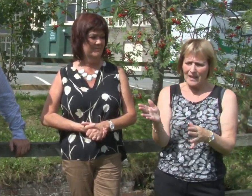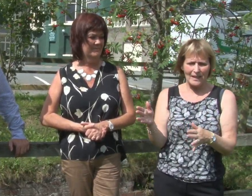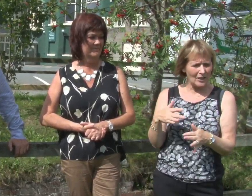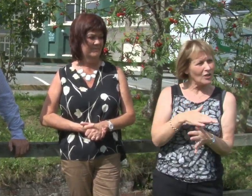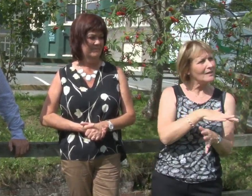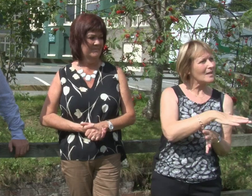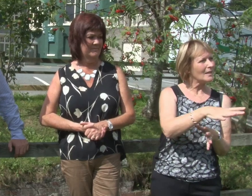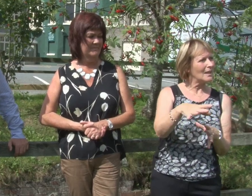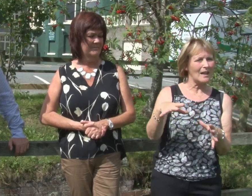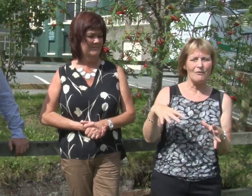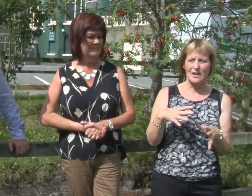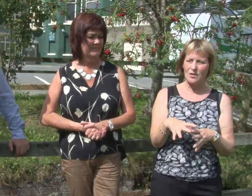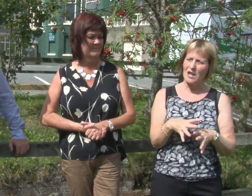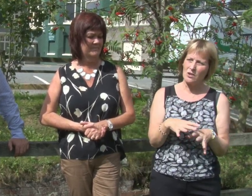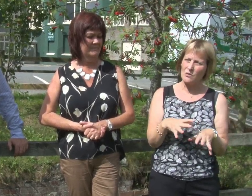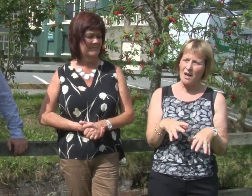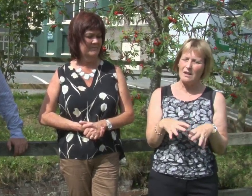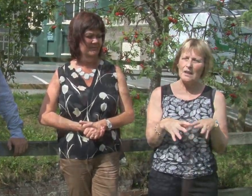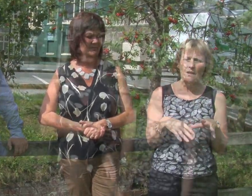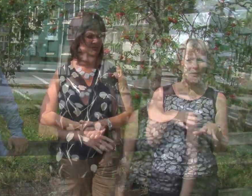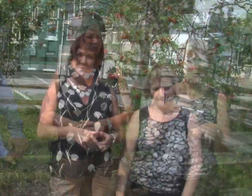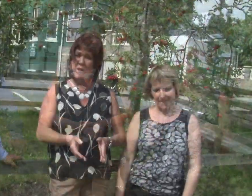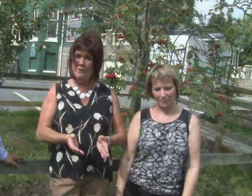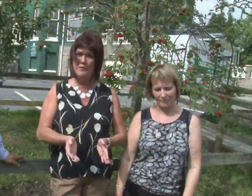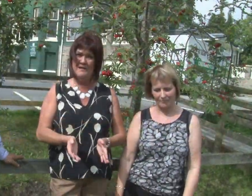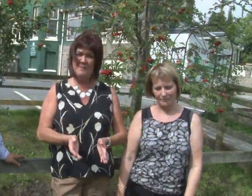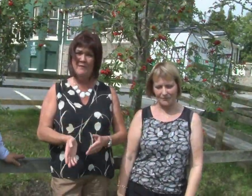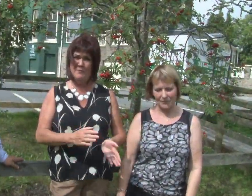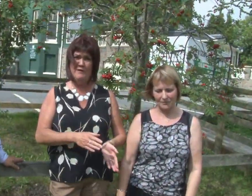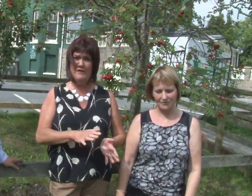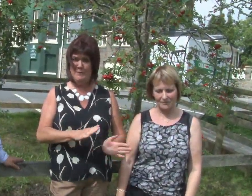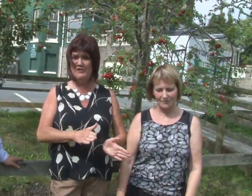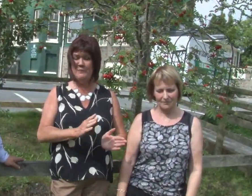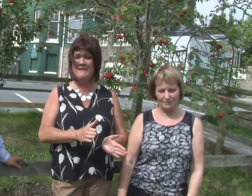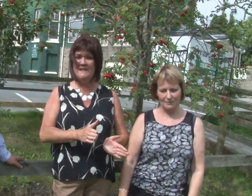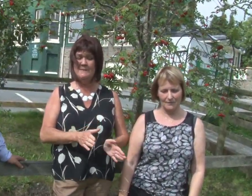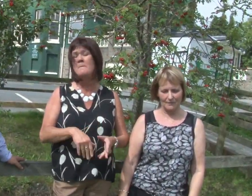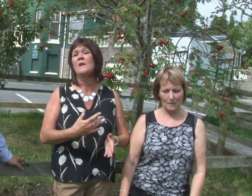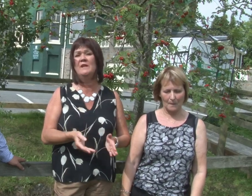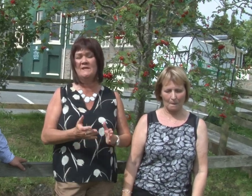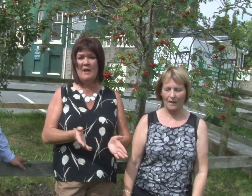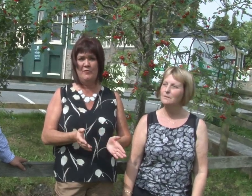clinicians in every situation as well. Our work has come out of a previous project we did with the deaf community